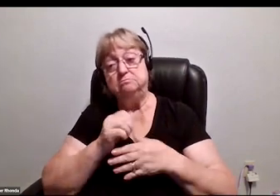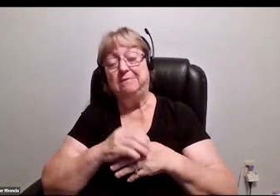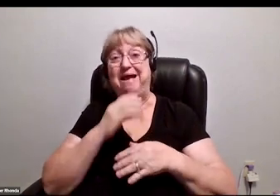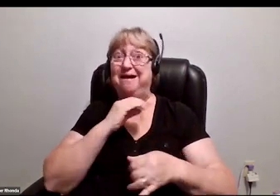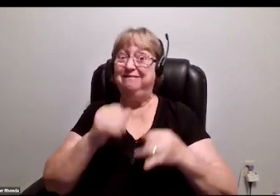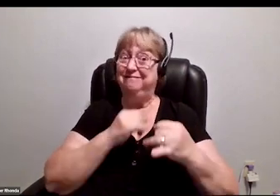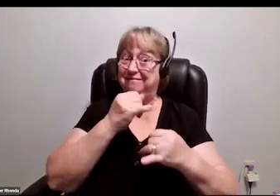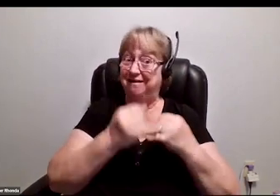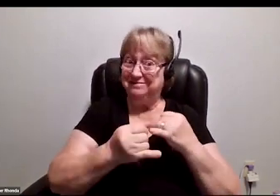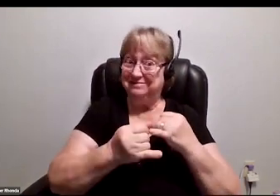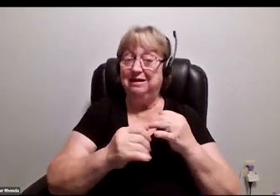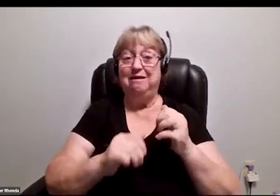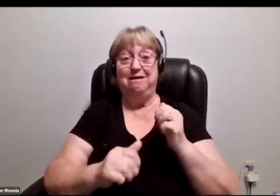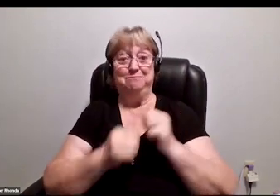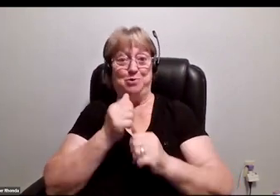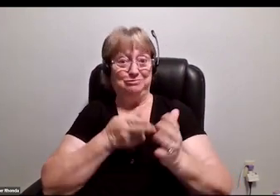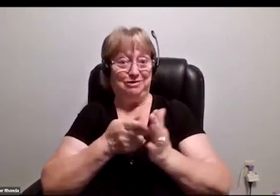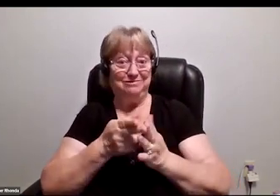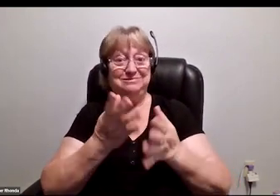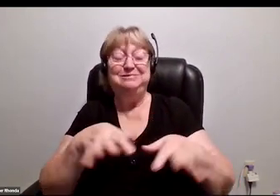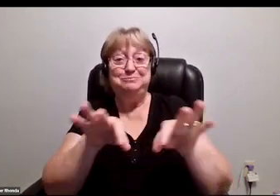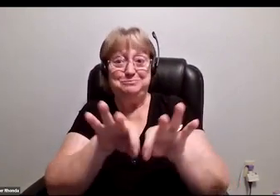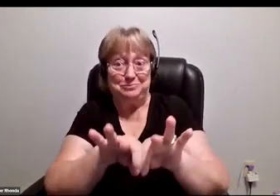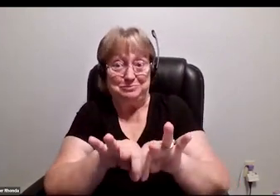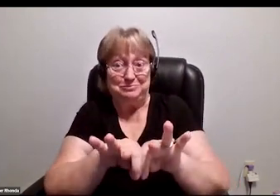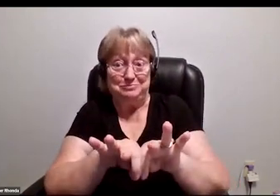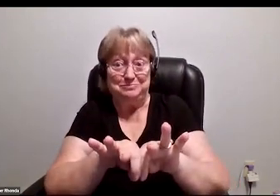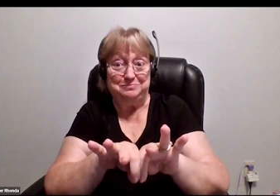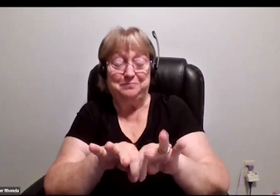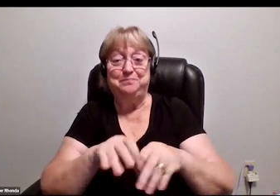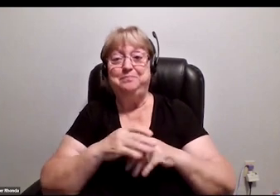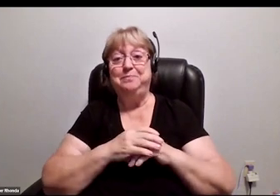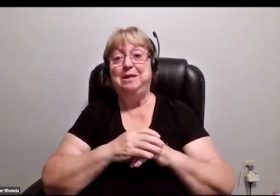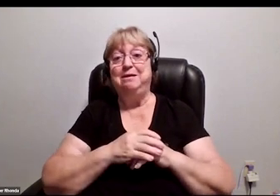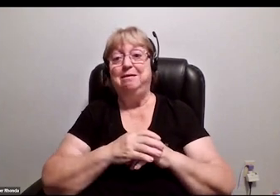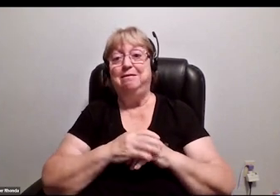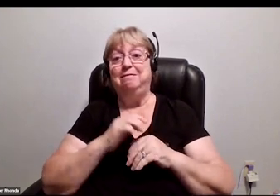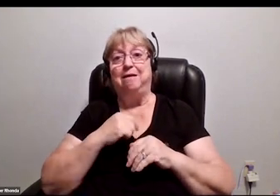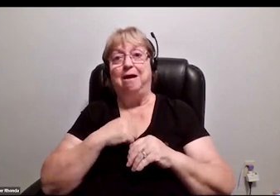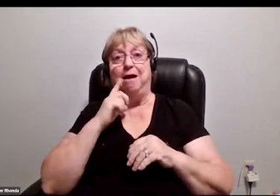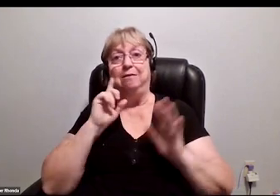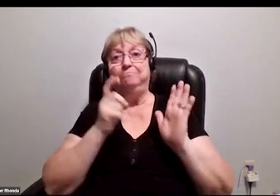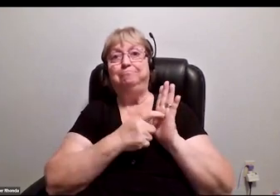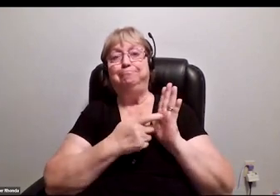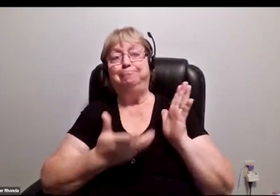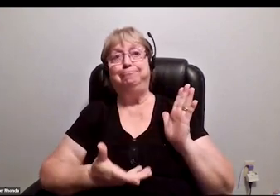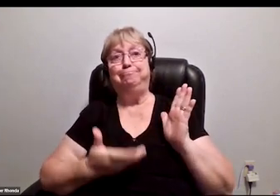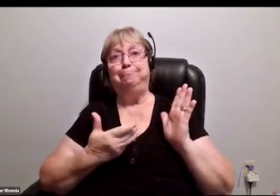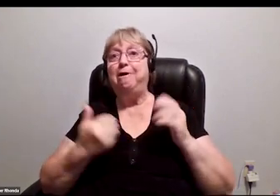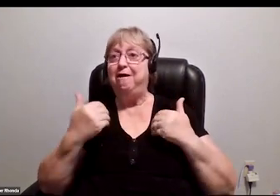Lastly, but most honestly and importantly is I stand out. I have a story.